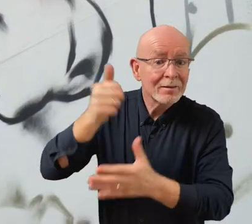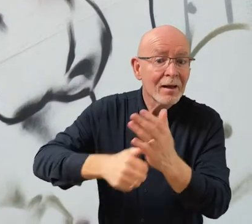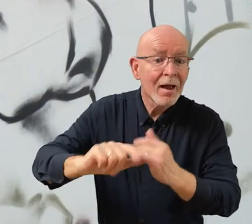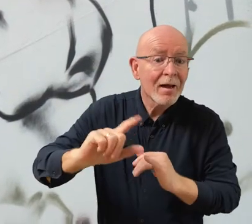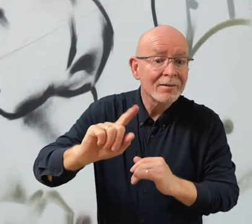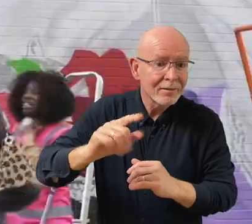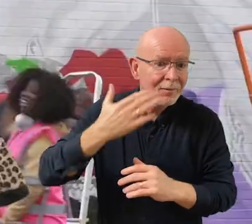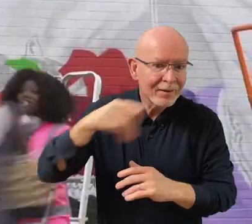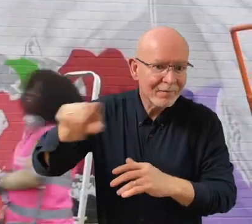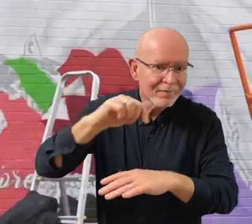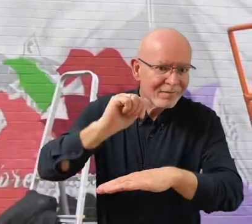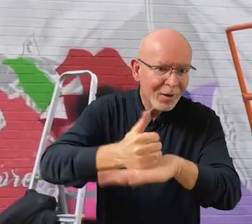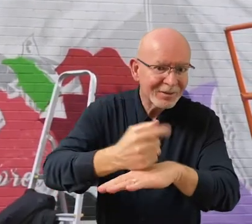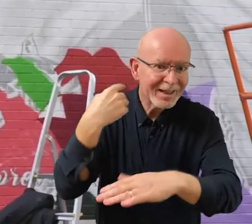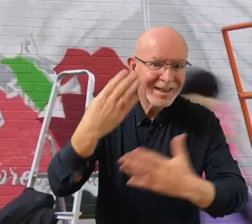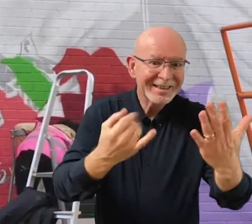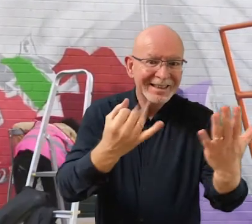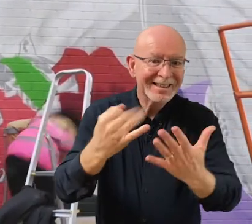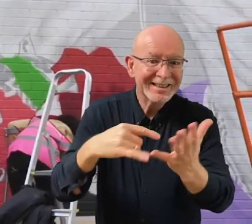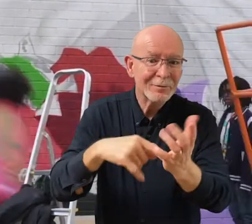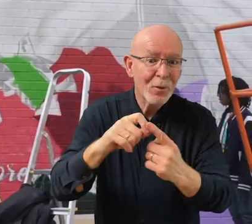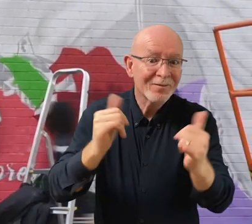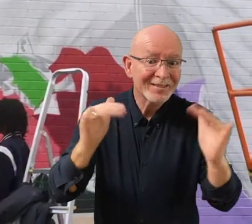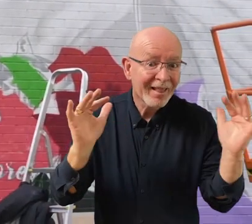that founded the 1968 St Pauls Festival,